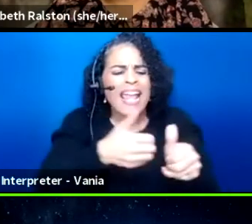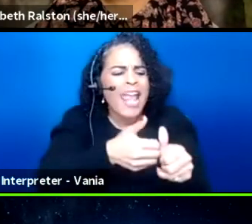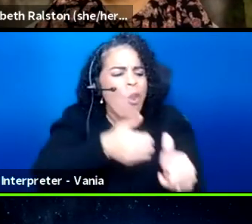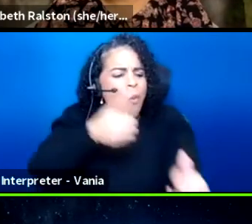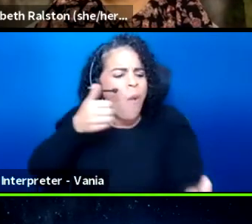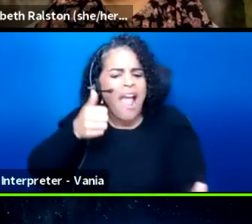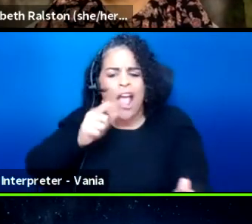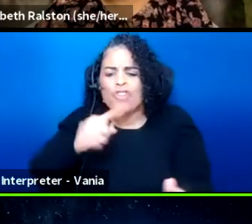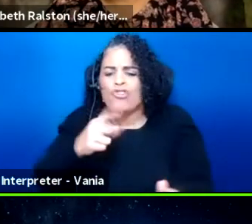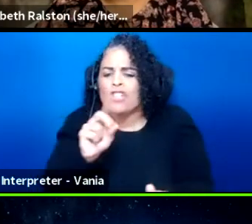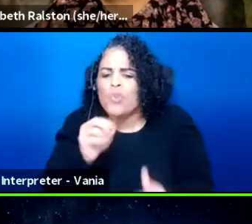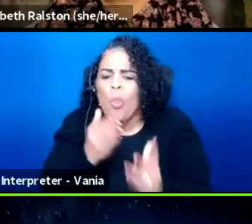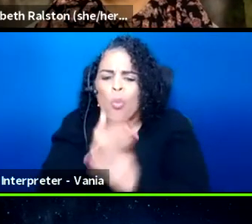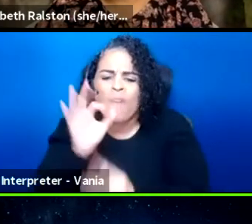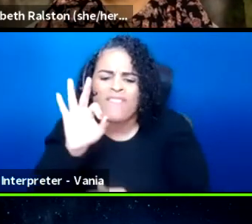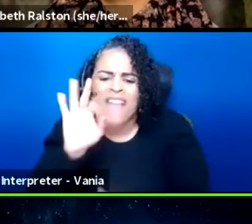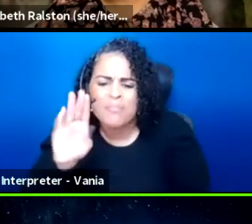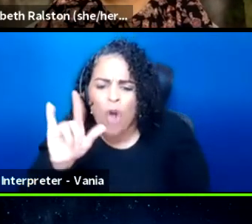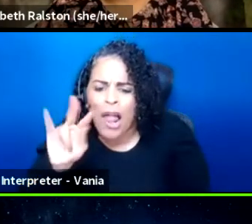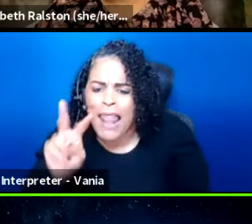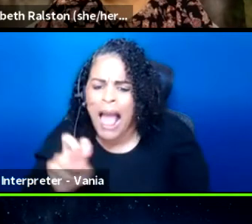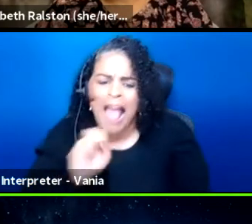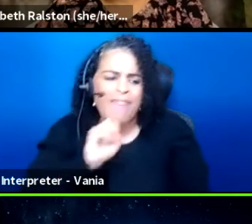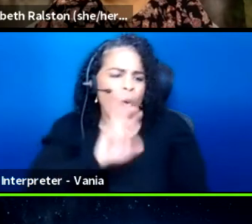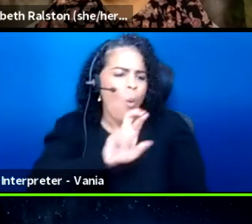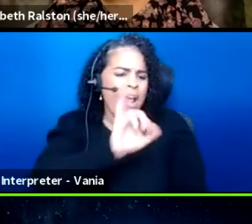through Facebook Live or even Instagram Live